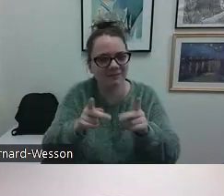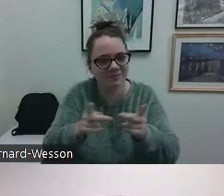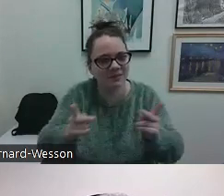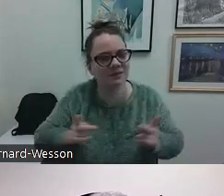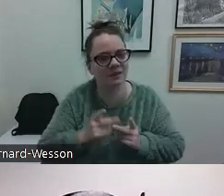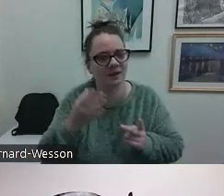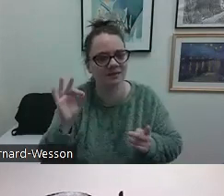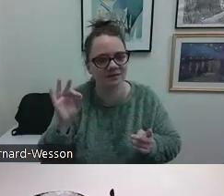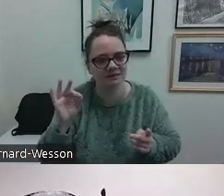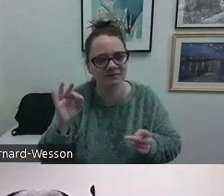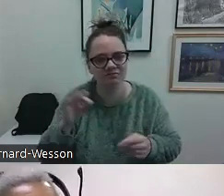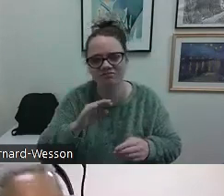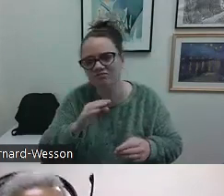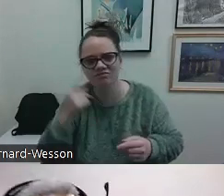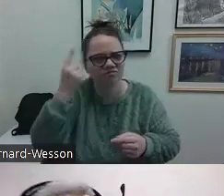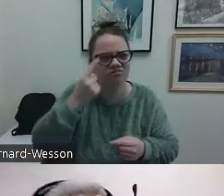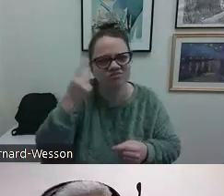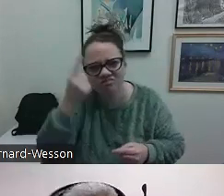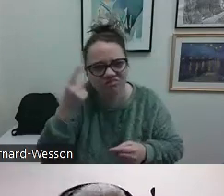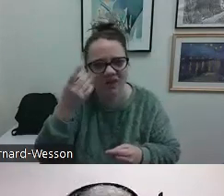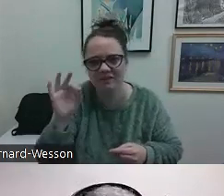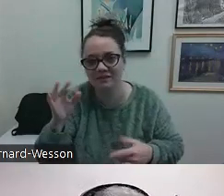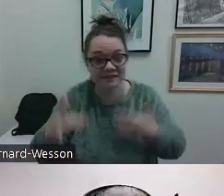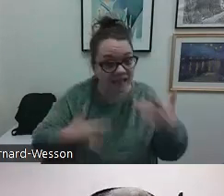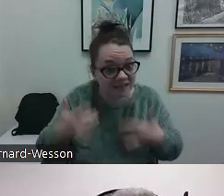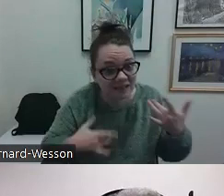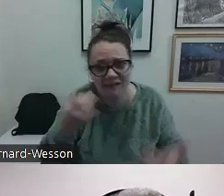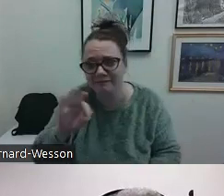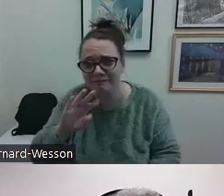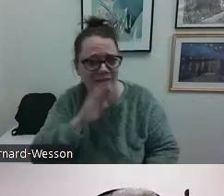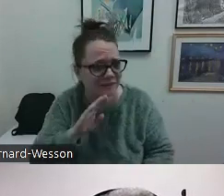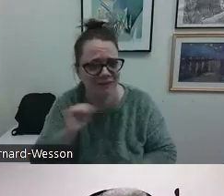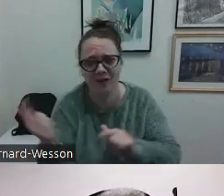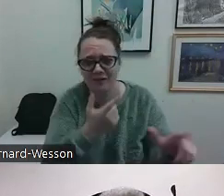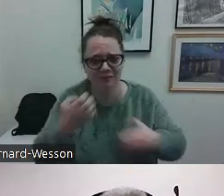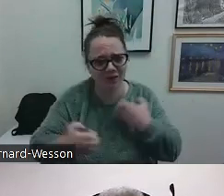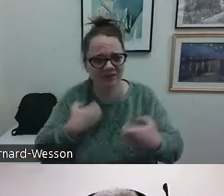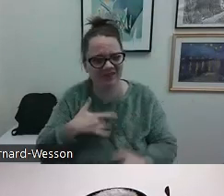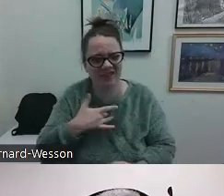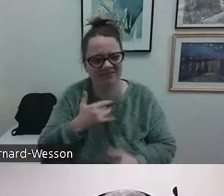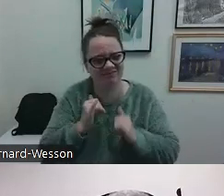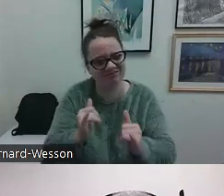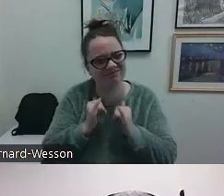And that it kind of represented coming from the same place, being excited and frustrated